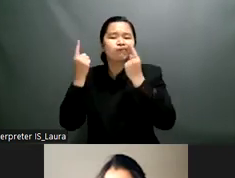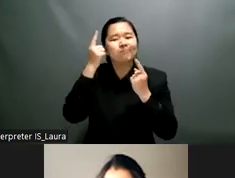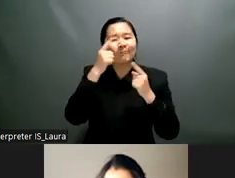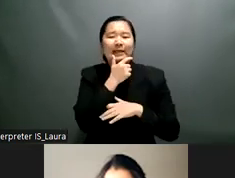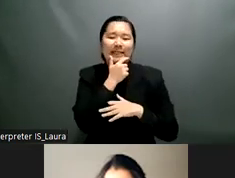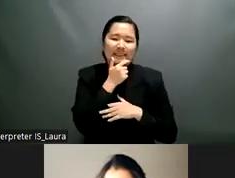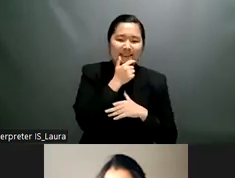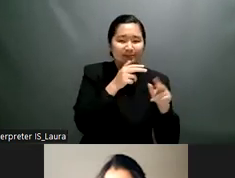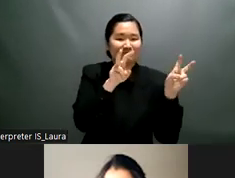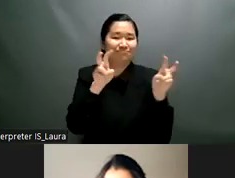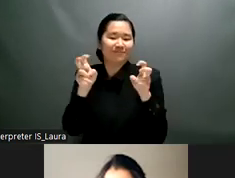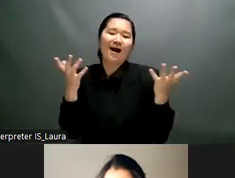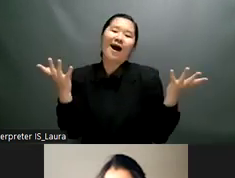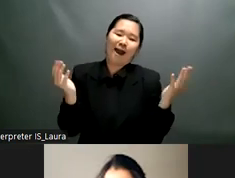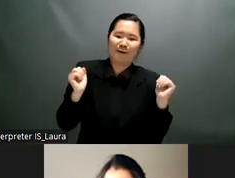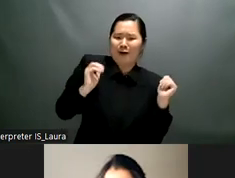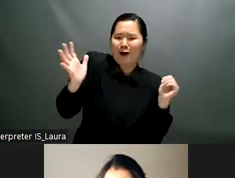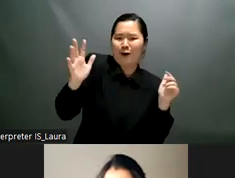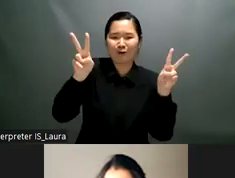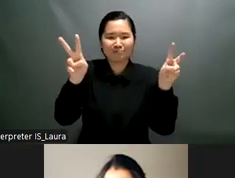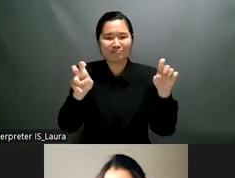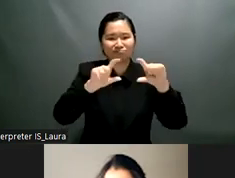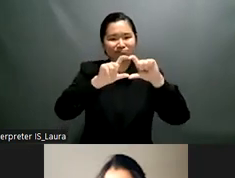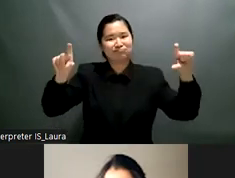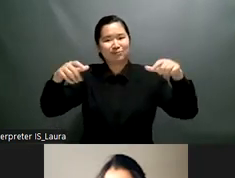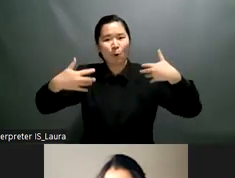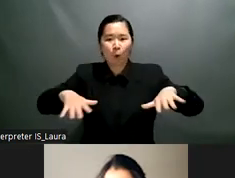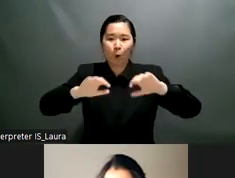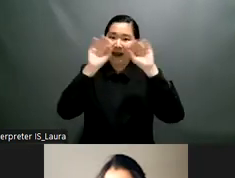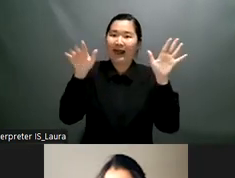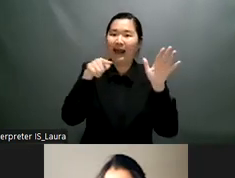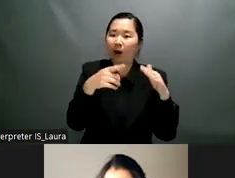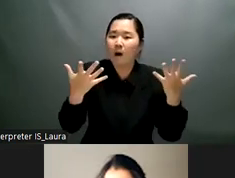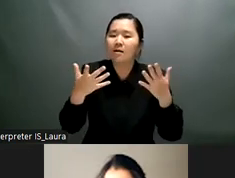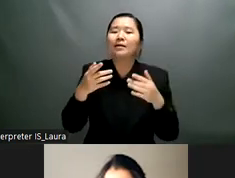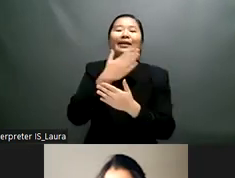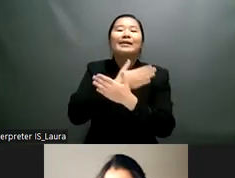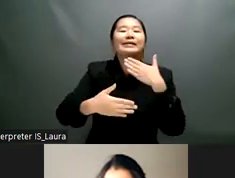will be a session around economic empowerment and entrepreneurship of persons with disabilities